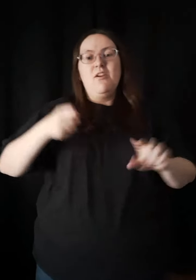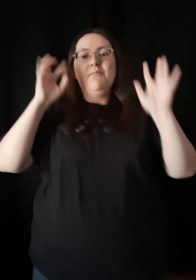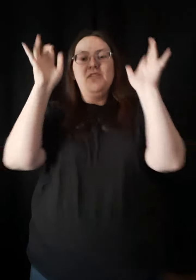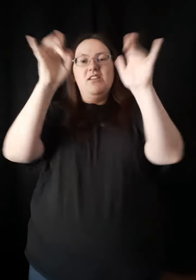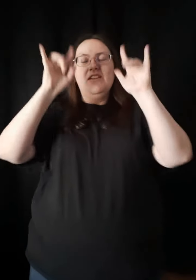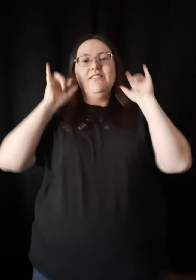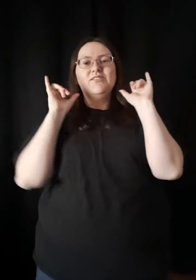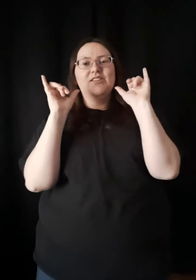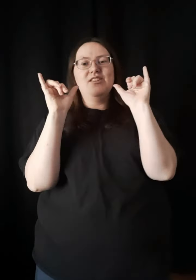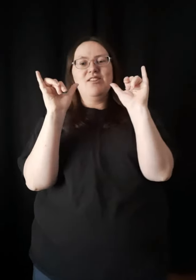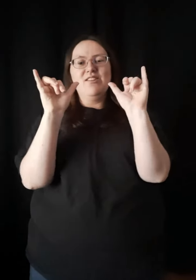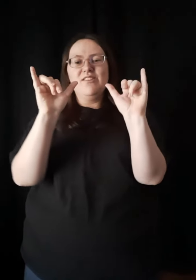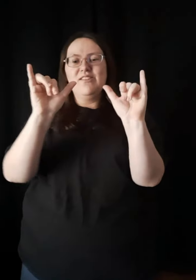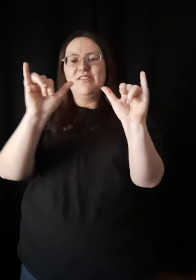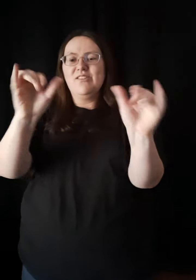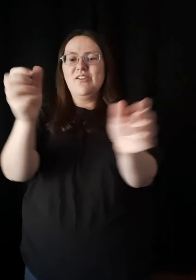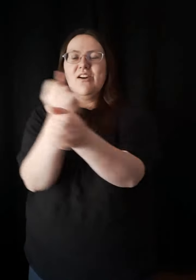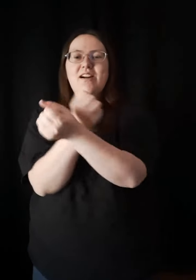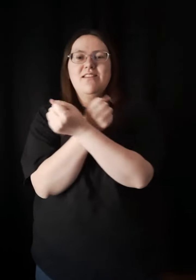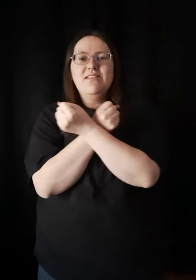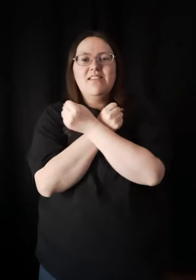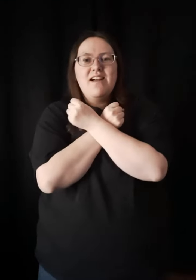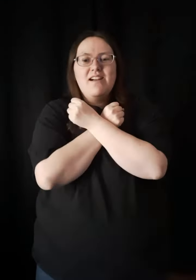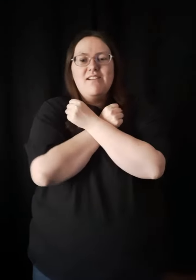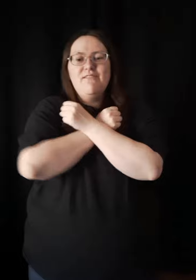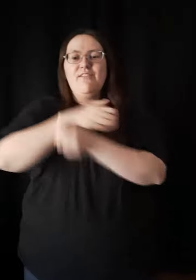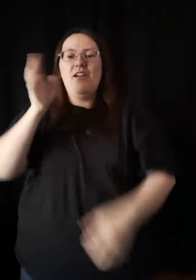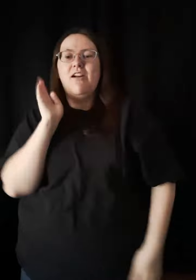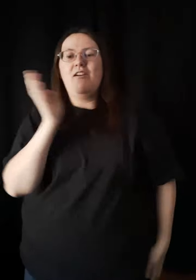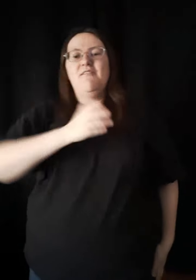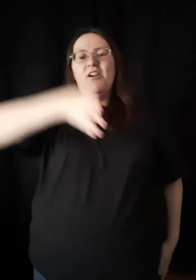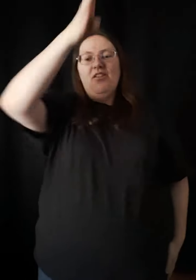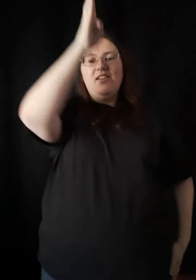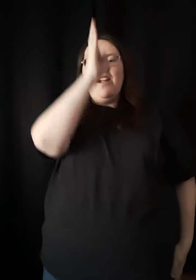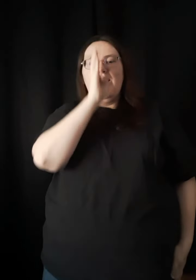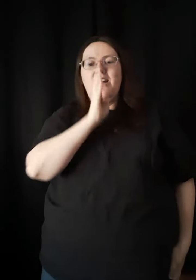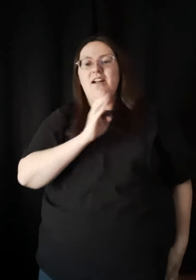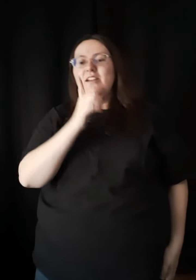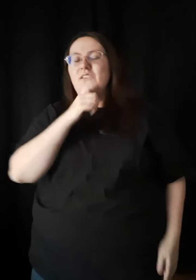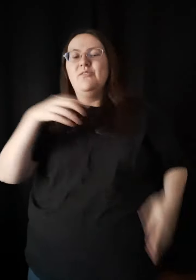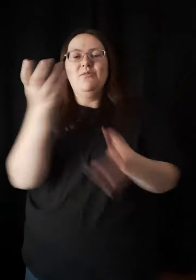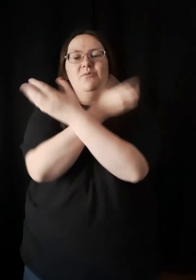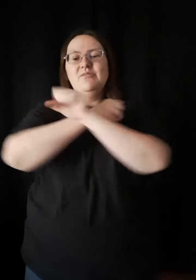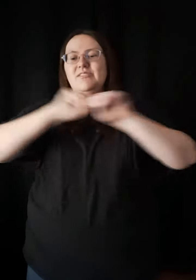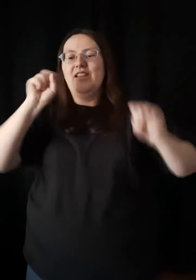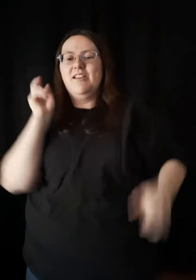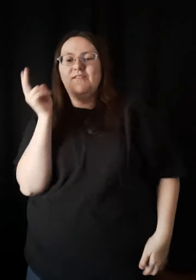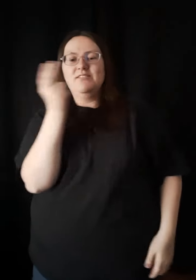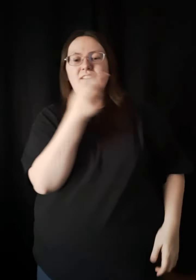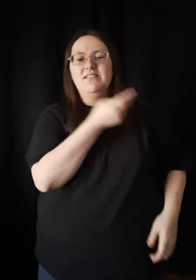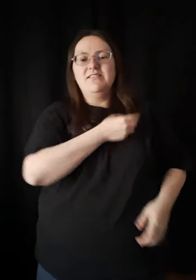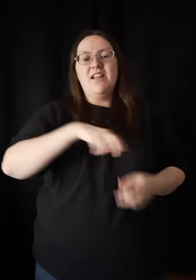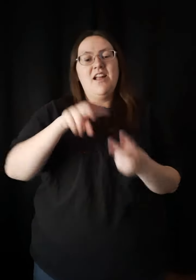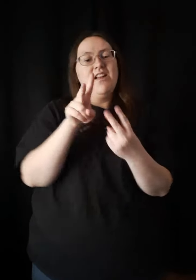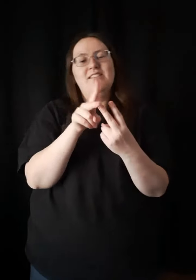From the eternal love Of our God who saves us